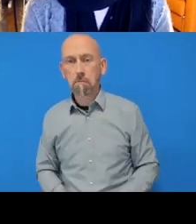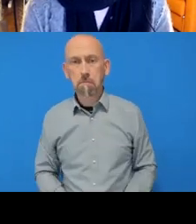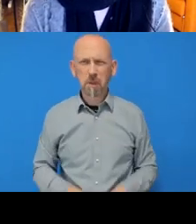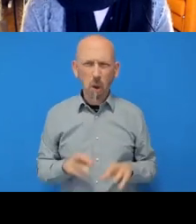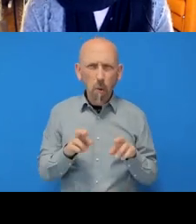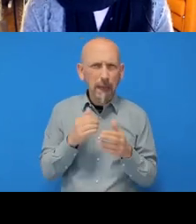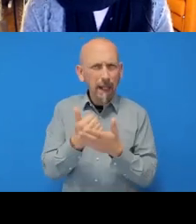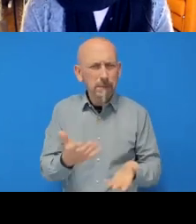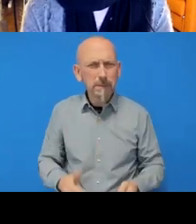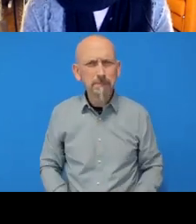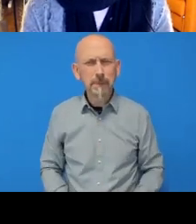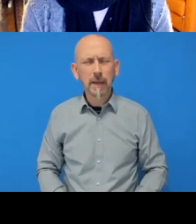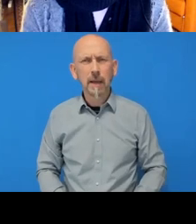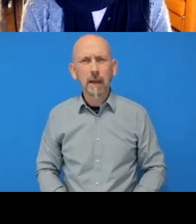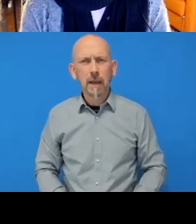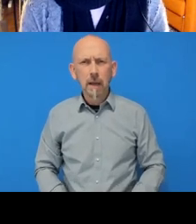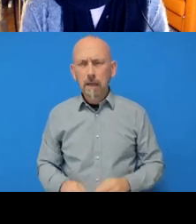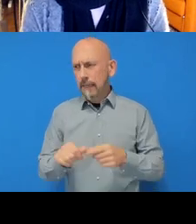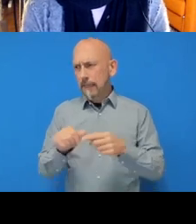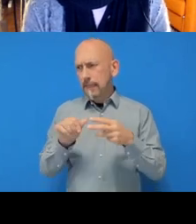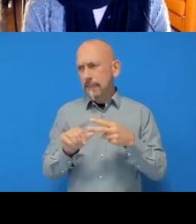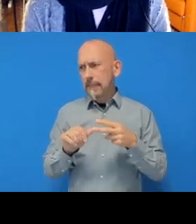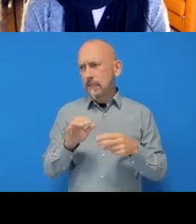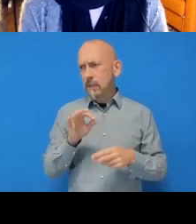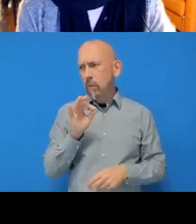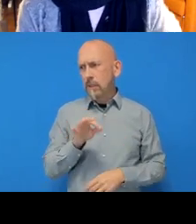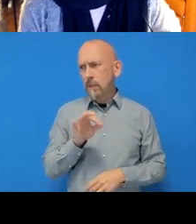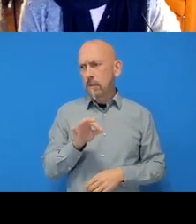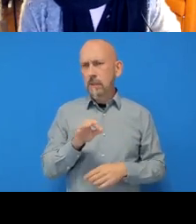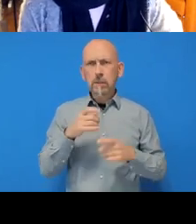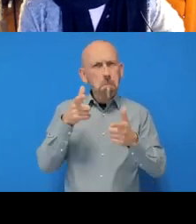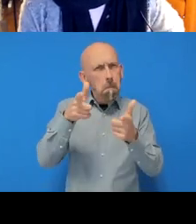And this next question: “Just to get an idea of your daily workflow, do you clone a repository